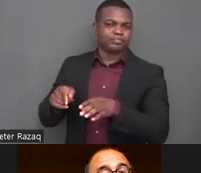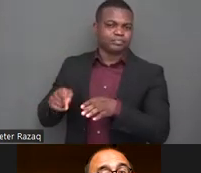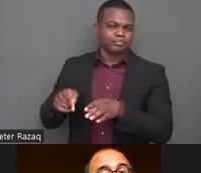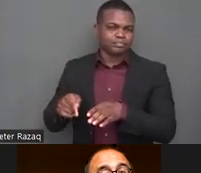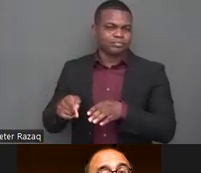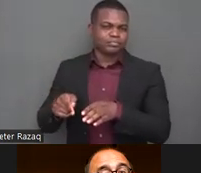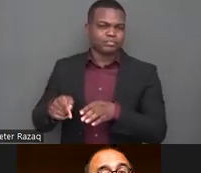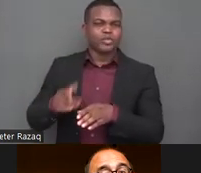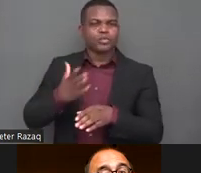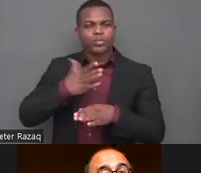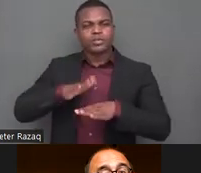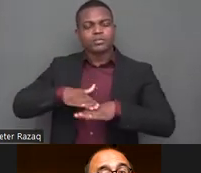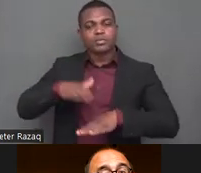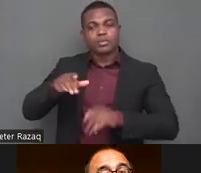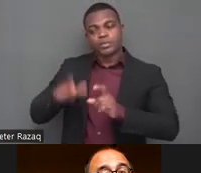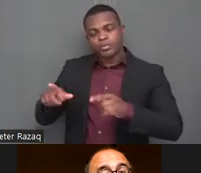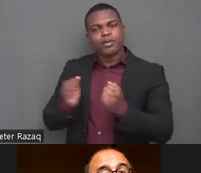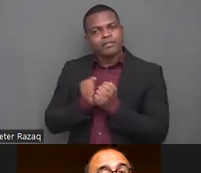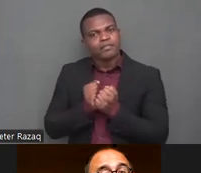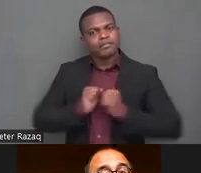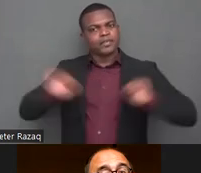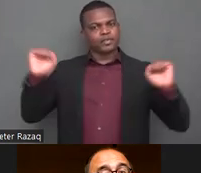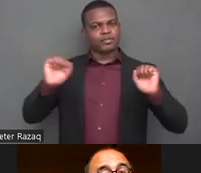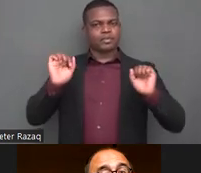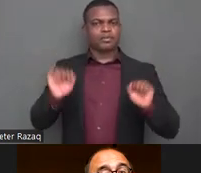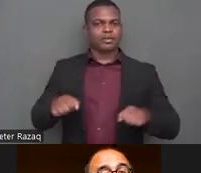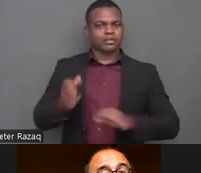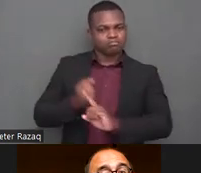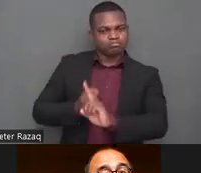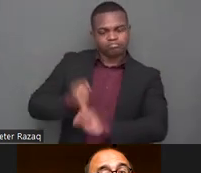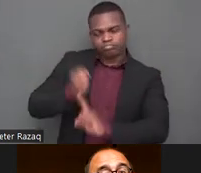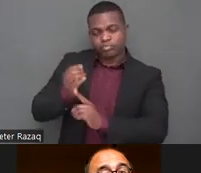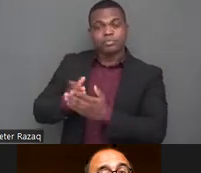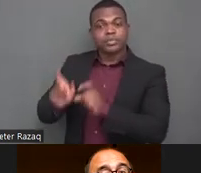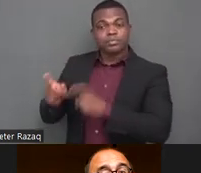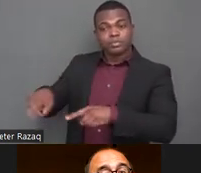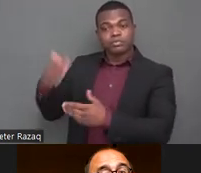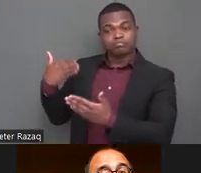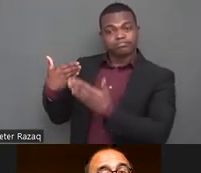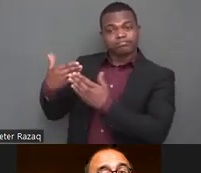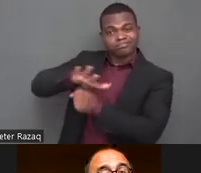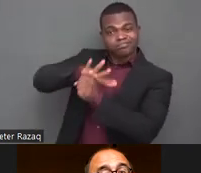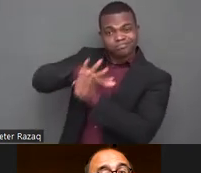disabilities to amplify their perspective in feminist movement agnesia agnieszka troll